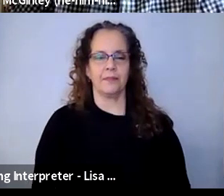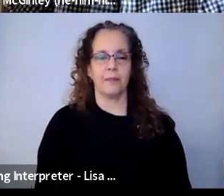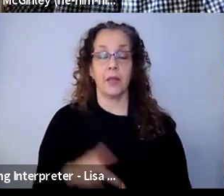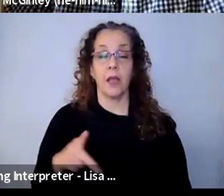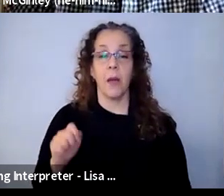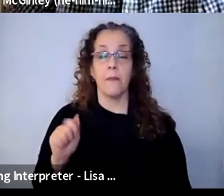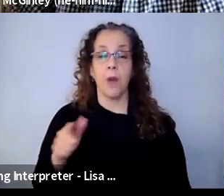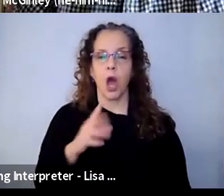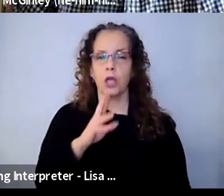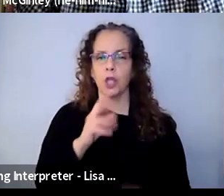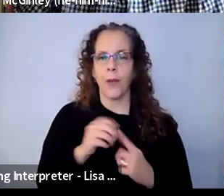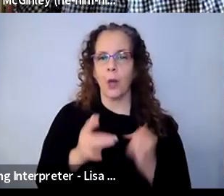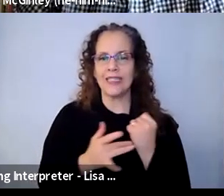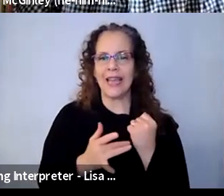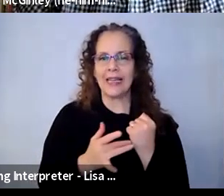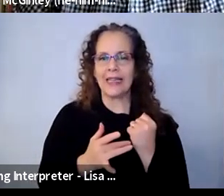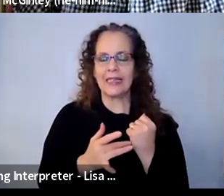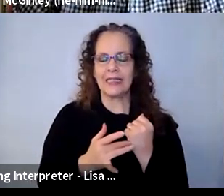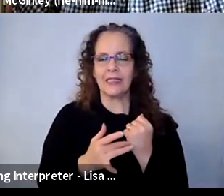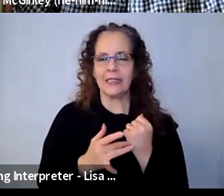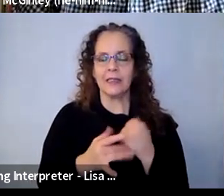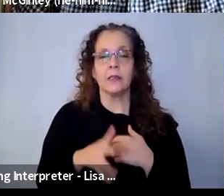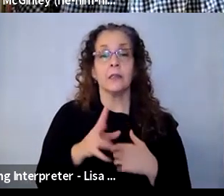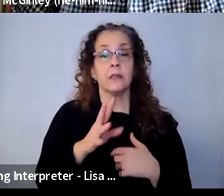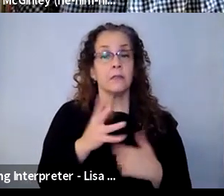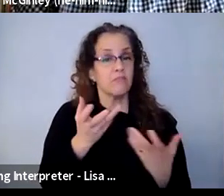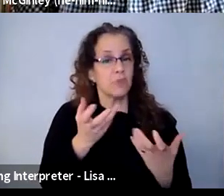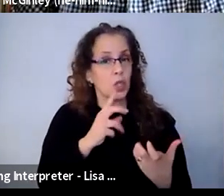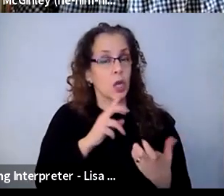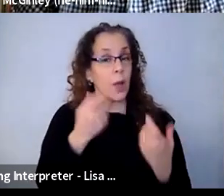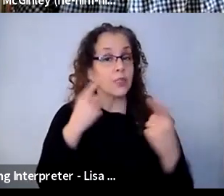thoughts you want to share about successes or challenges related to tech?